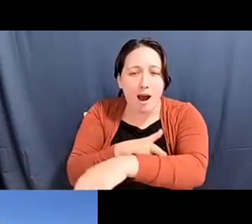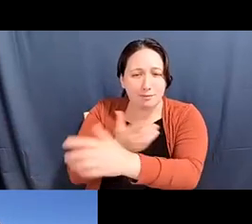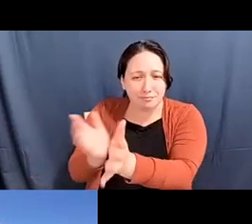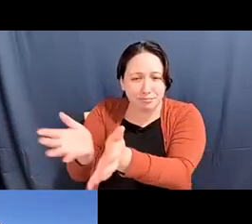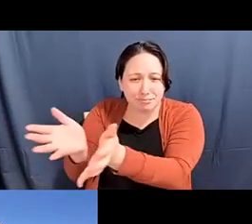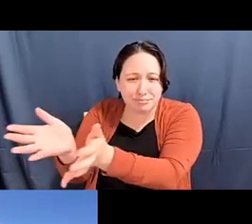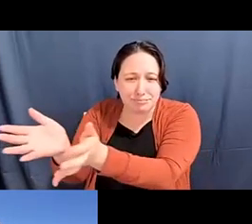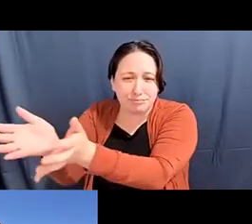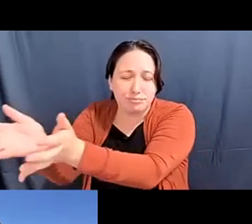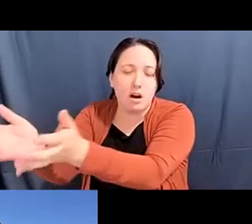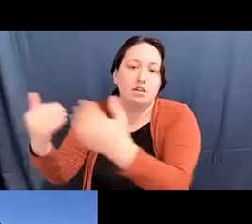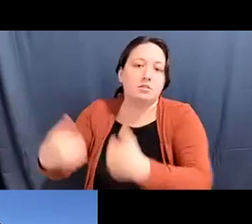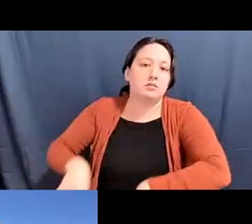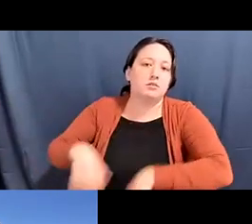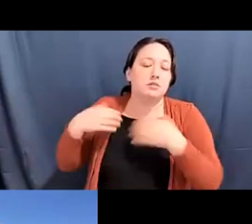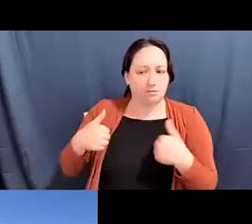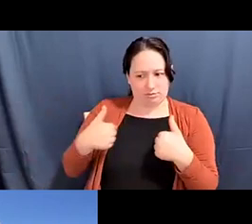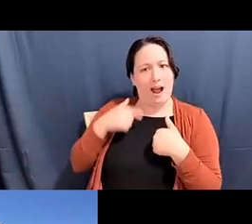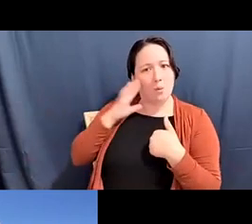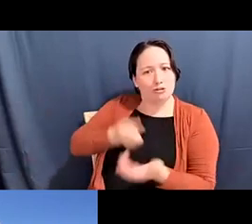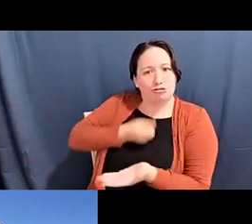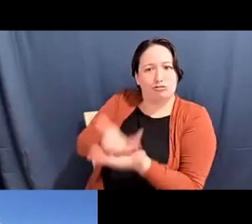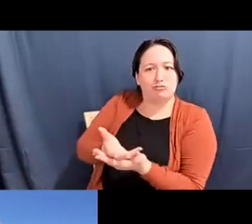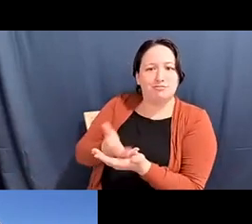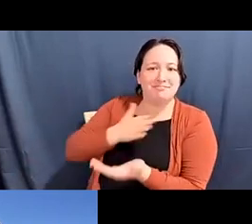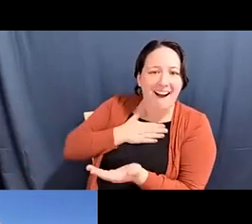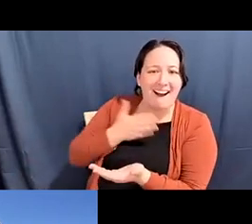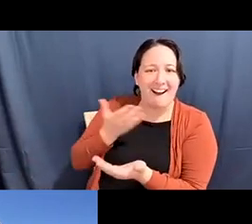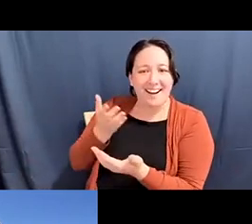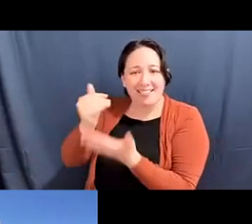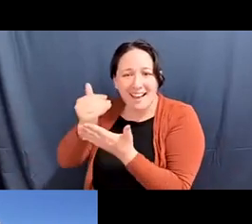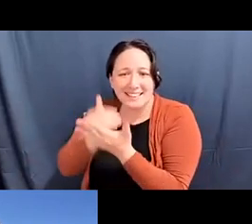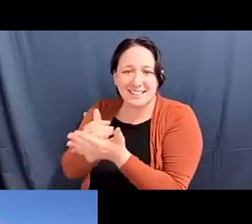Alex Tom he/him: and I would share a lot of my lessons and I would hear from young people as well and um...